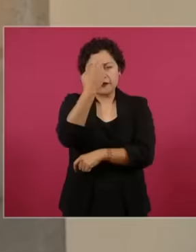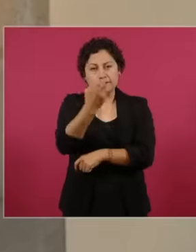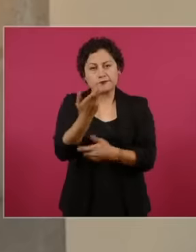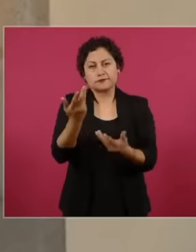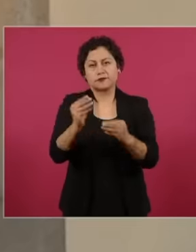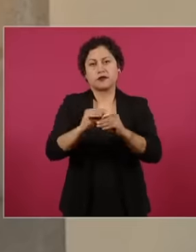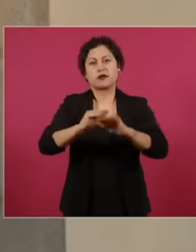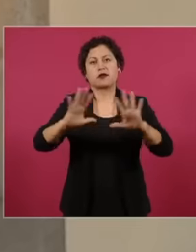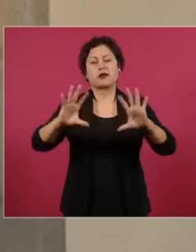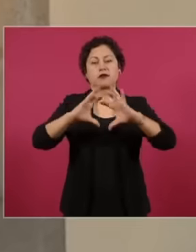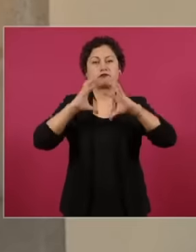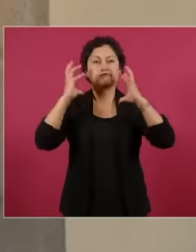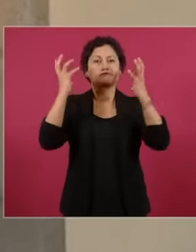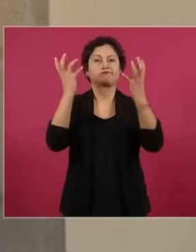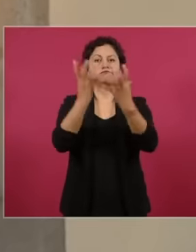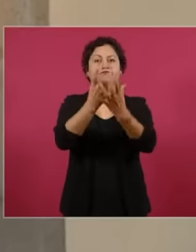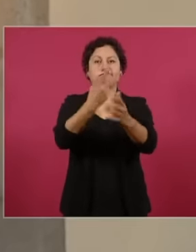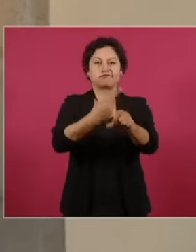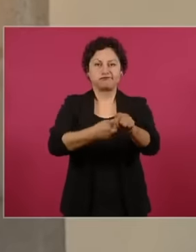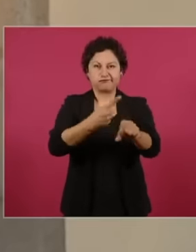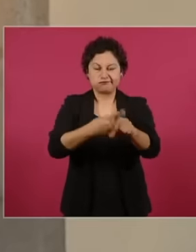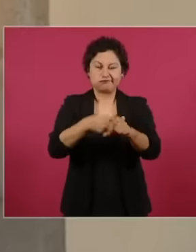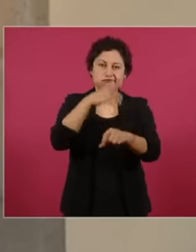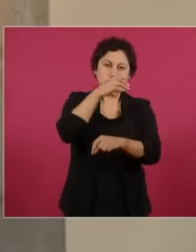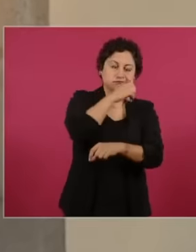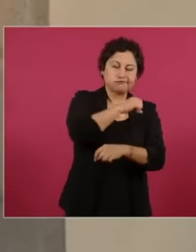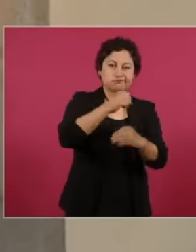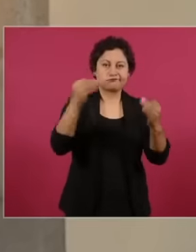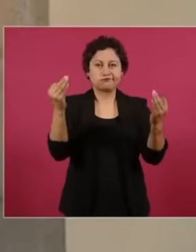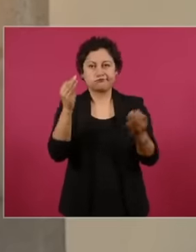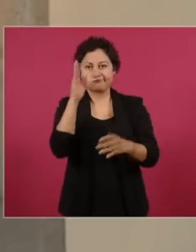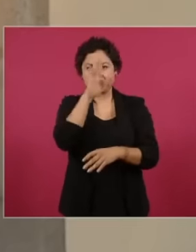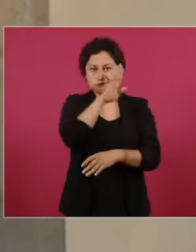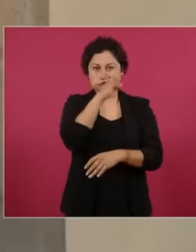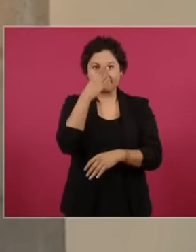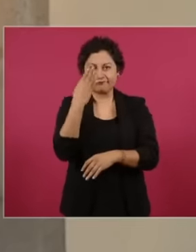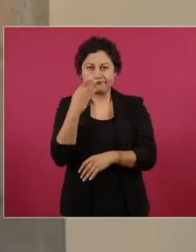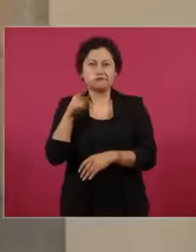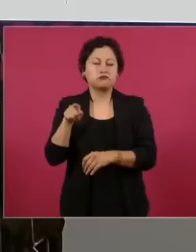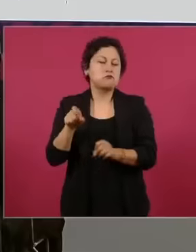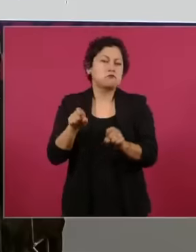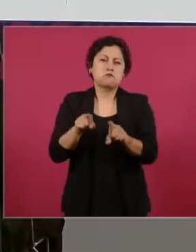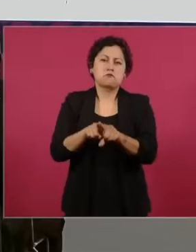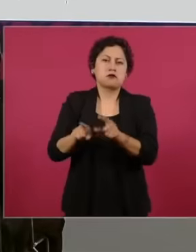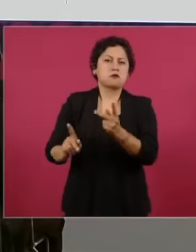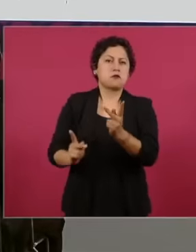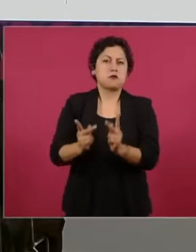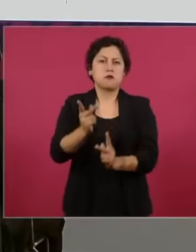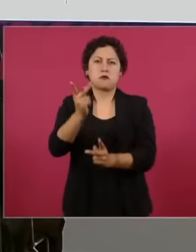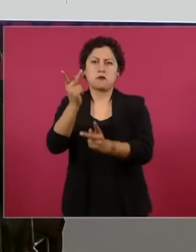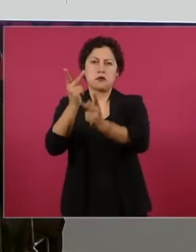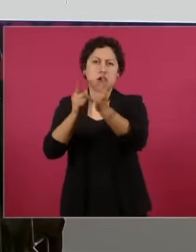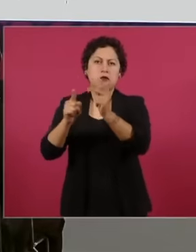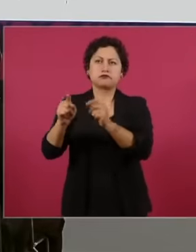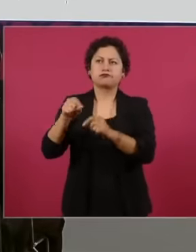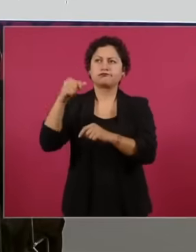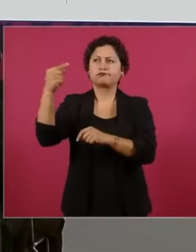nutrients eh what does sargassum have during its journey to Mexican coasts eh under that